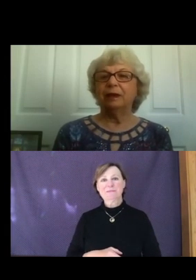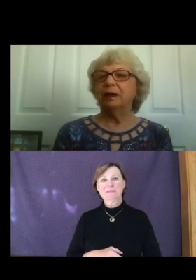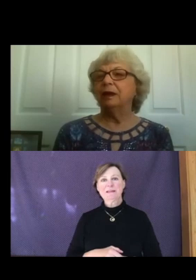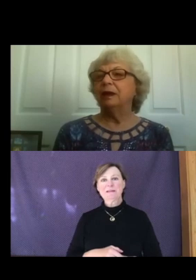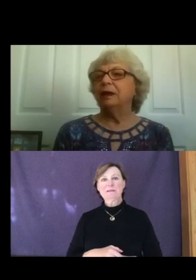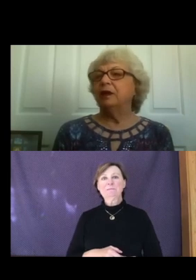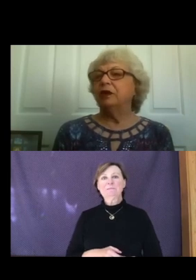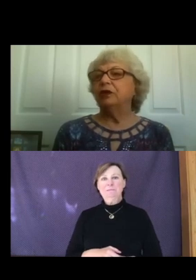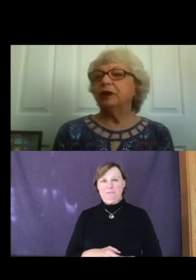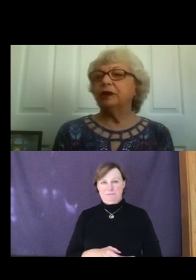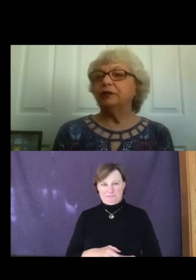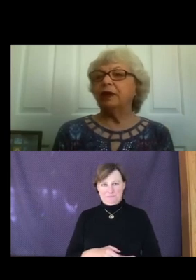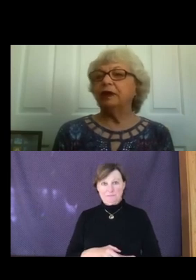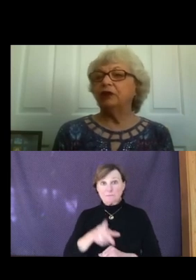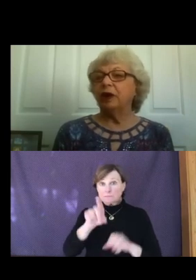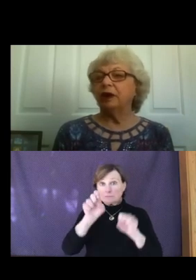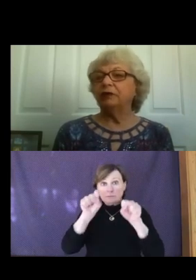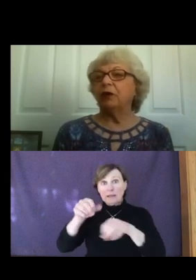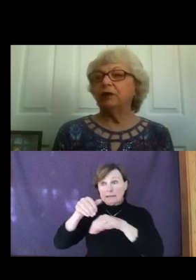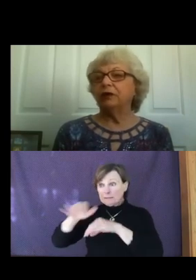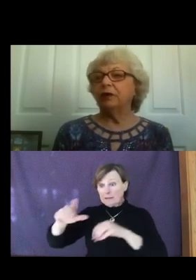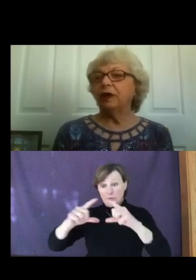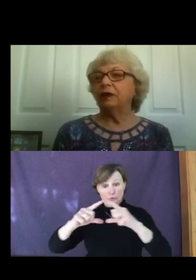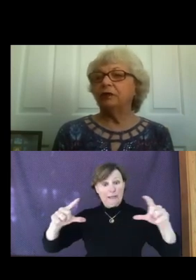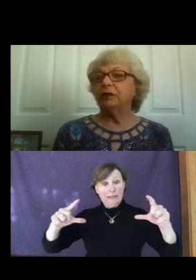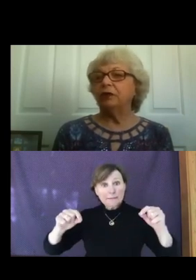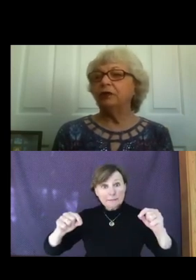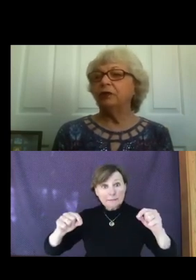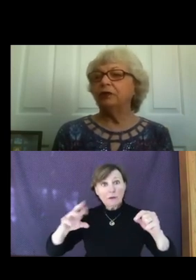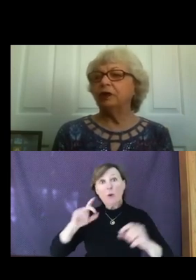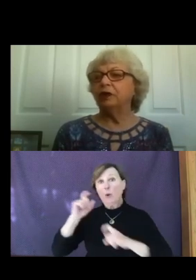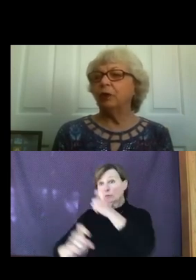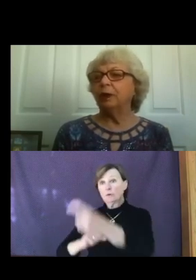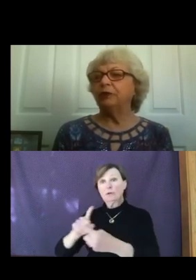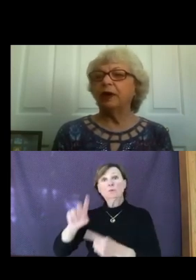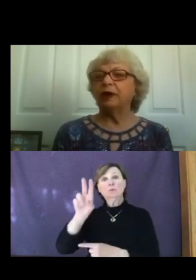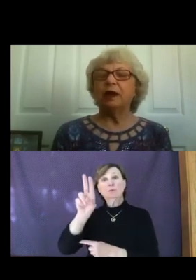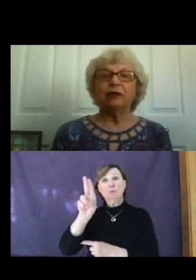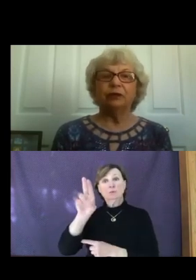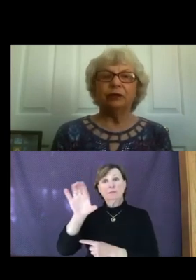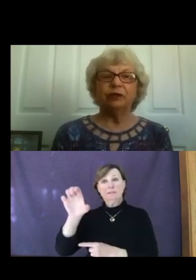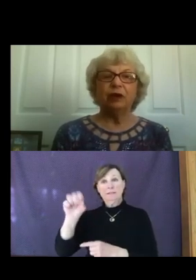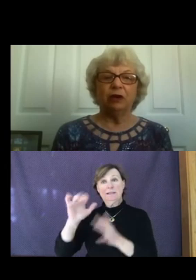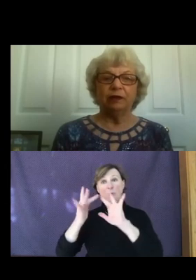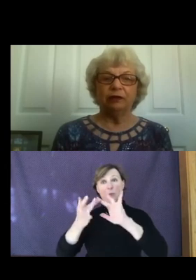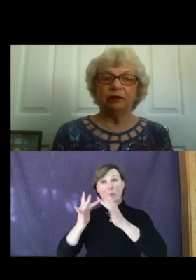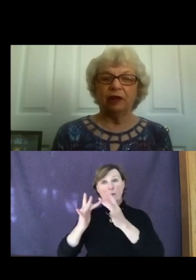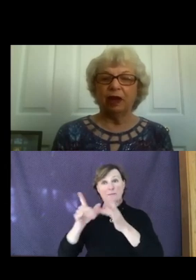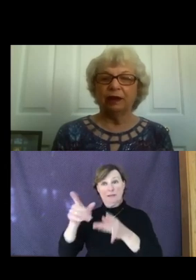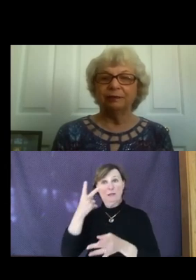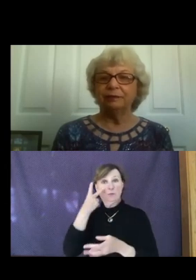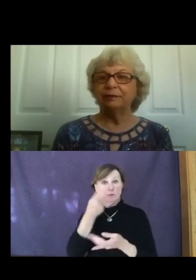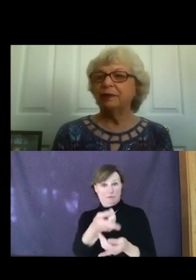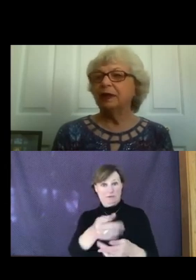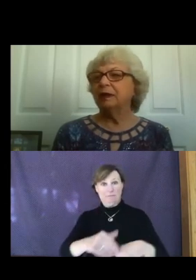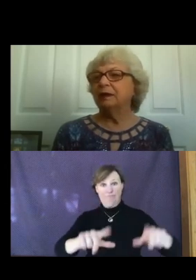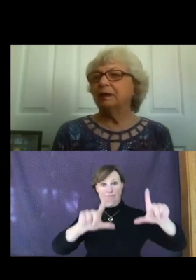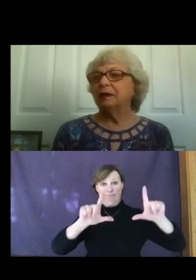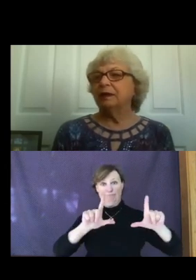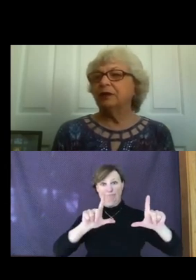You can send checks or donate to the UUCS website as you see on this slide. You